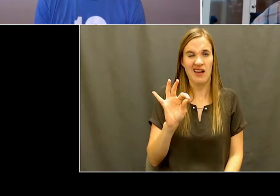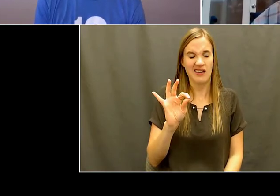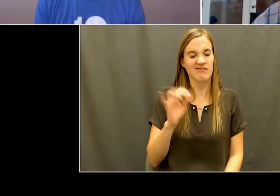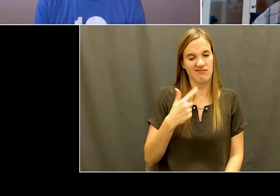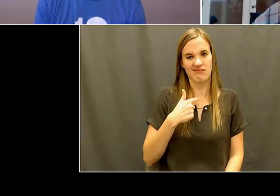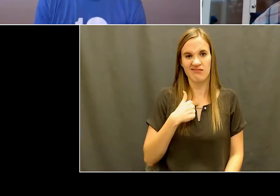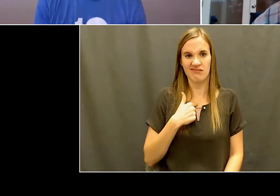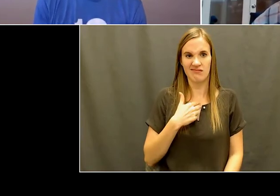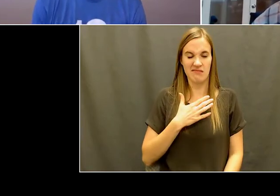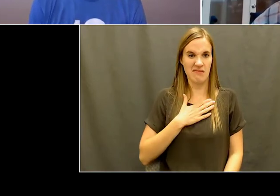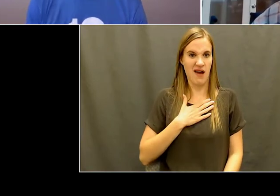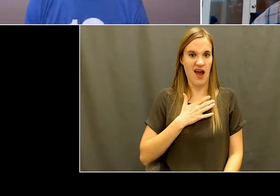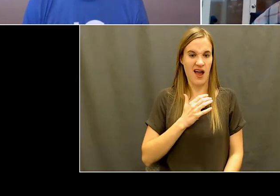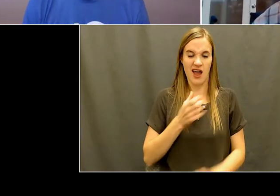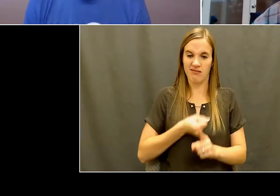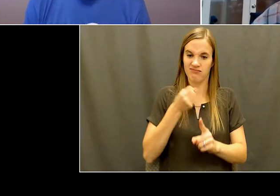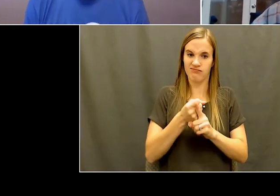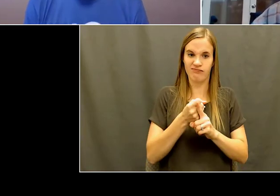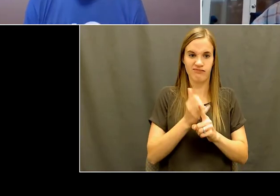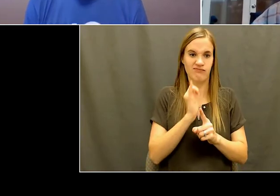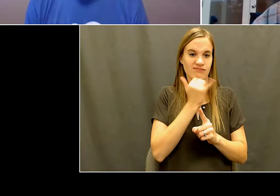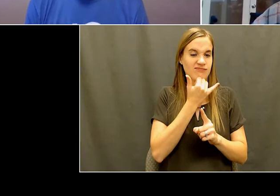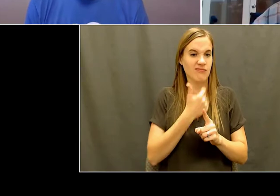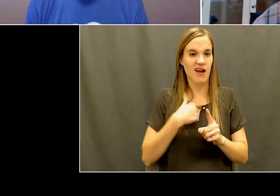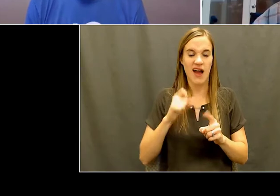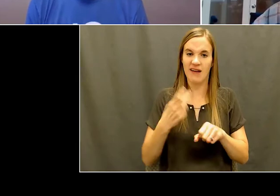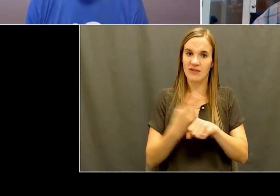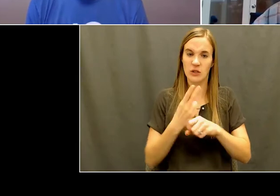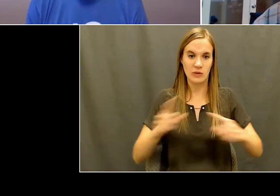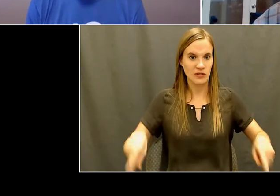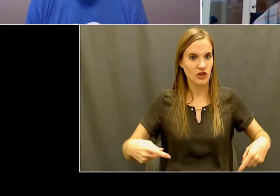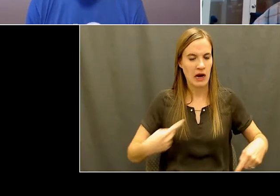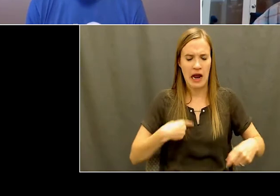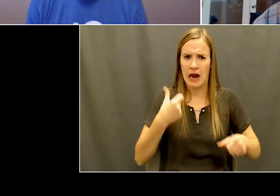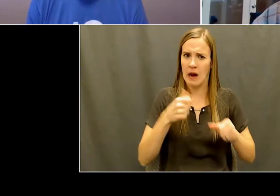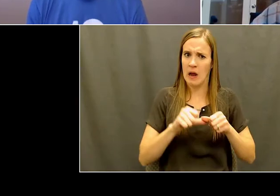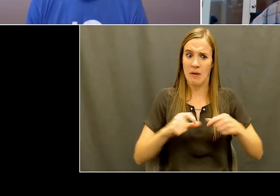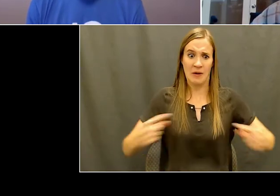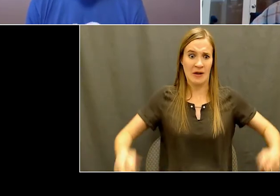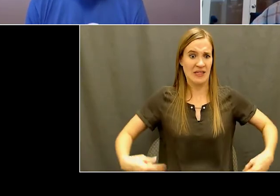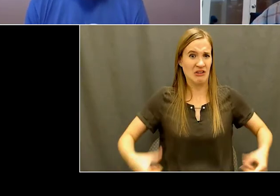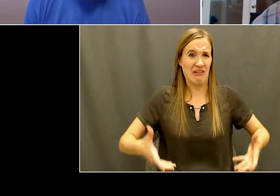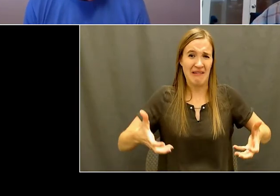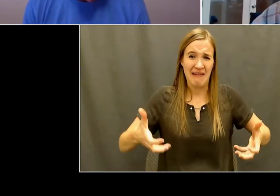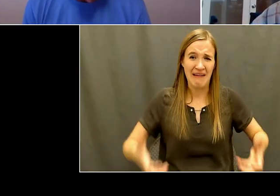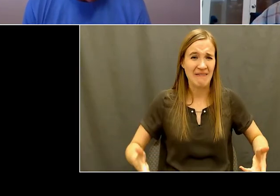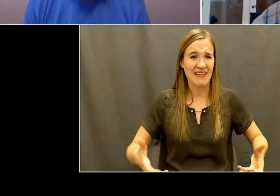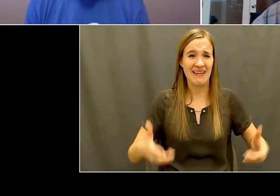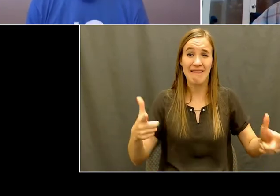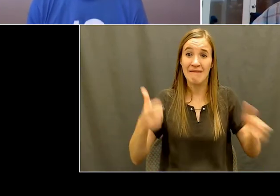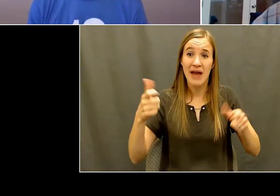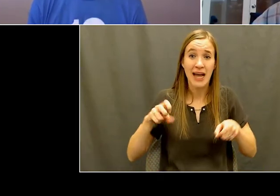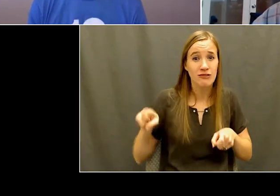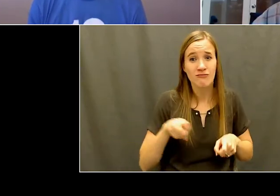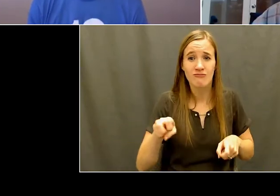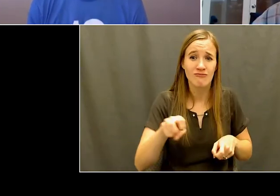chair and that technology was pretty... But yeah, it was pretty it wasn't real high speed and so I'm kind of